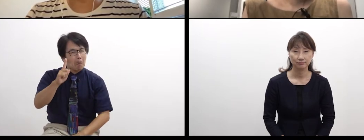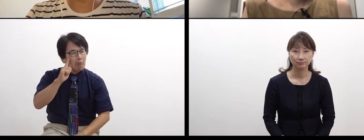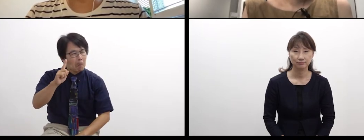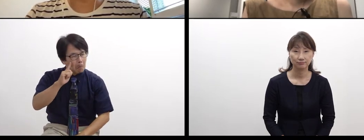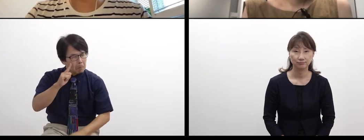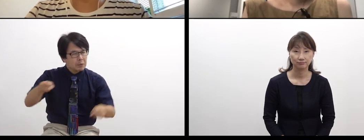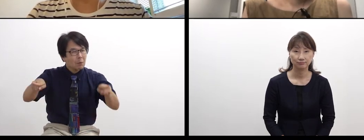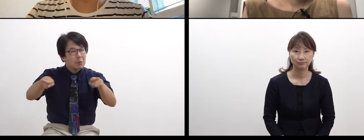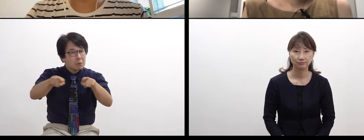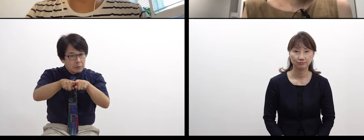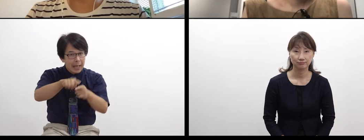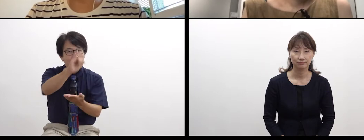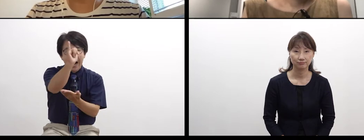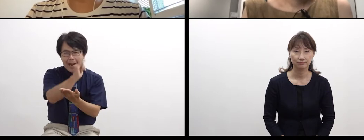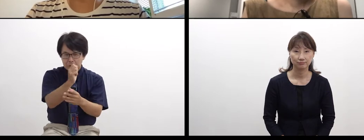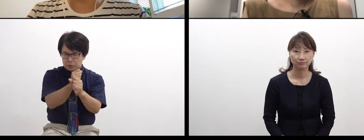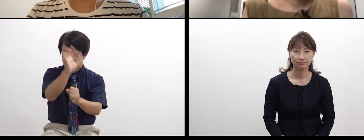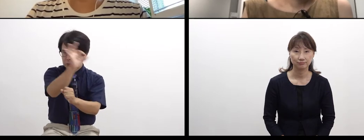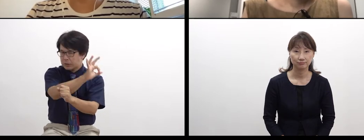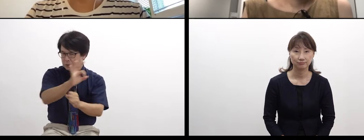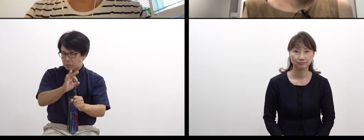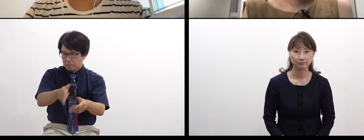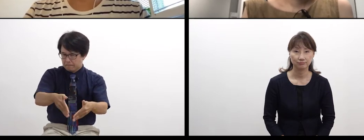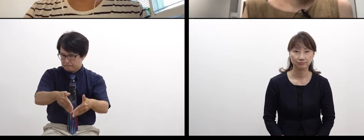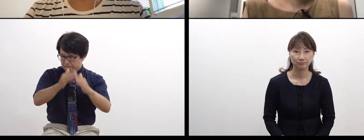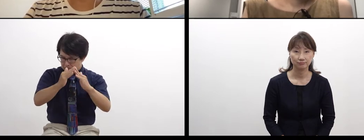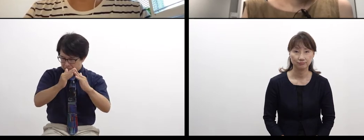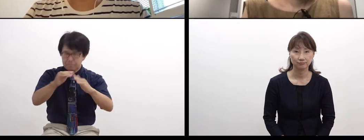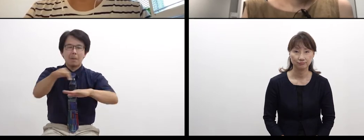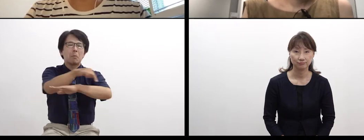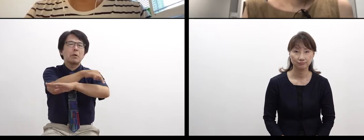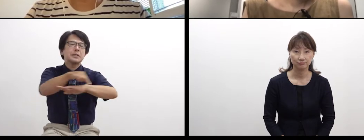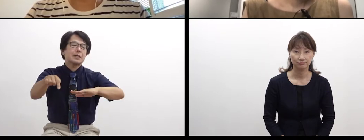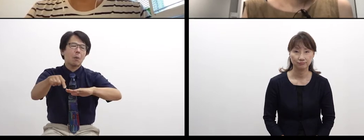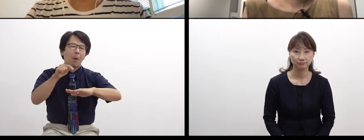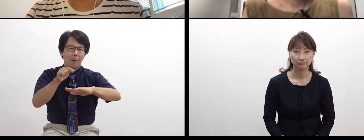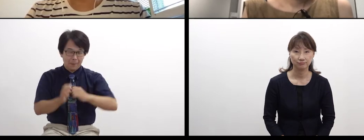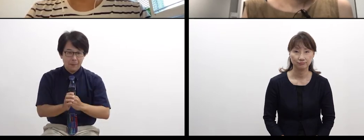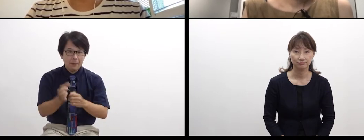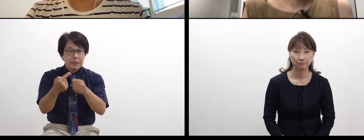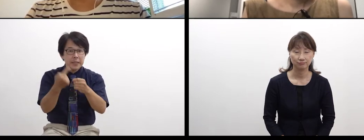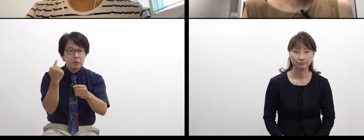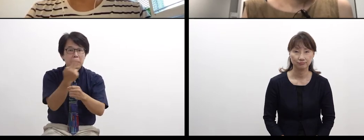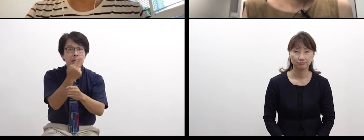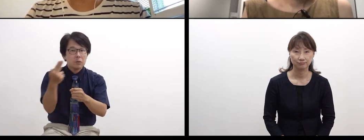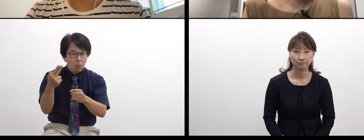It was start from last year (2020),